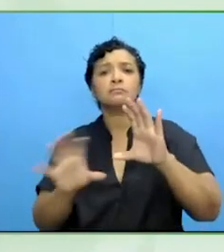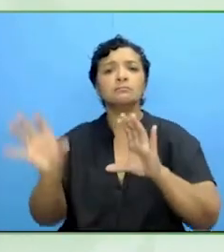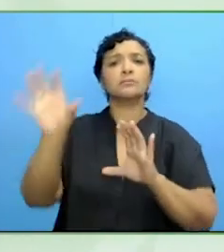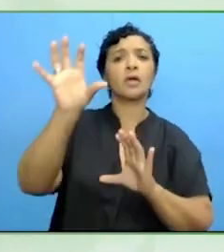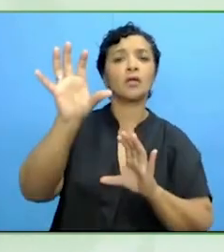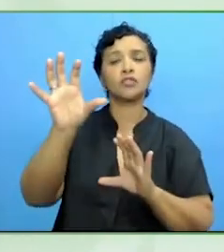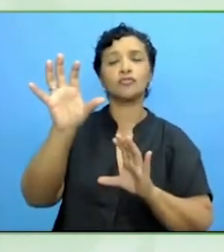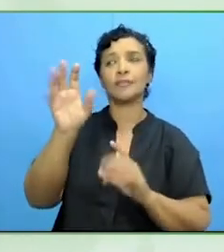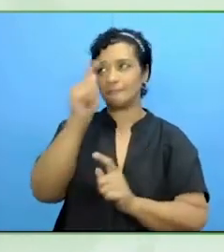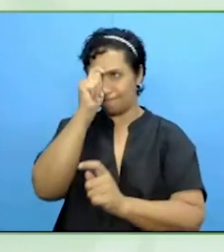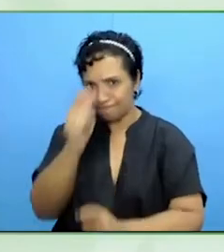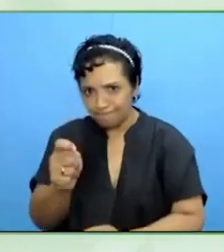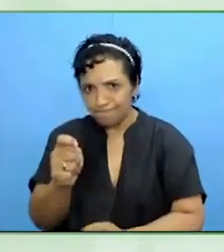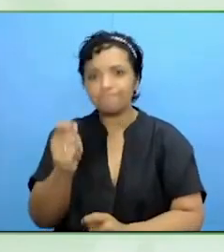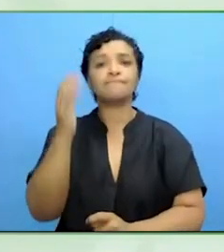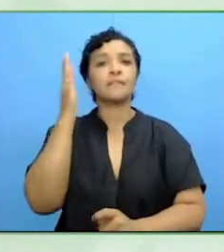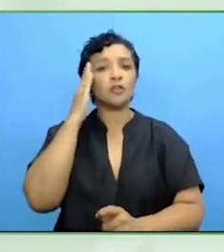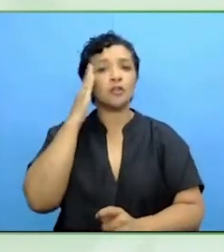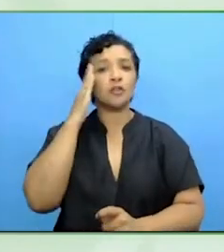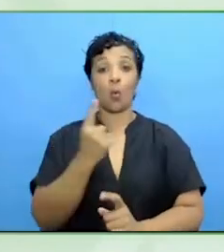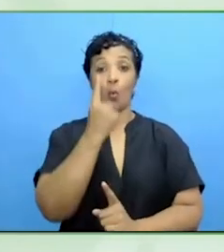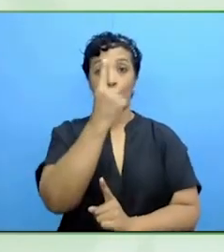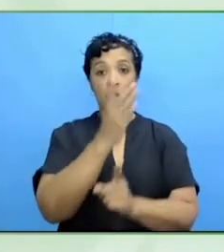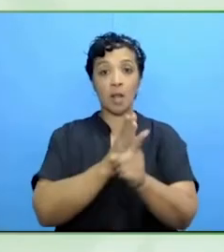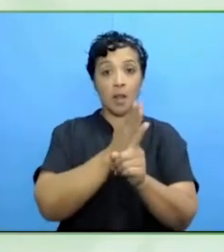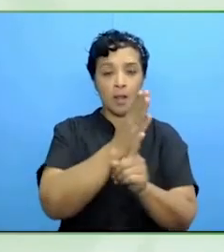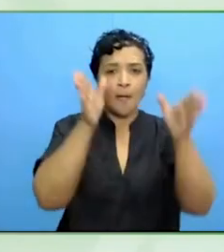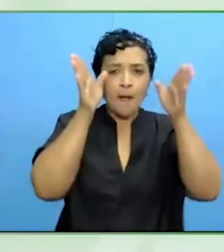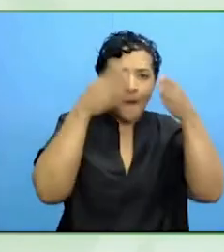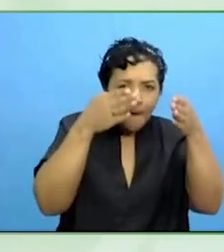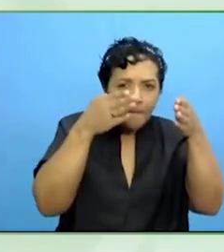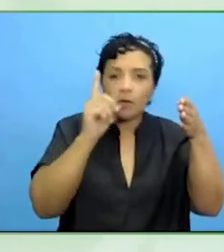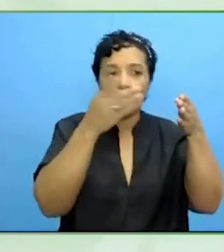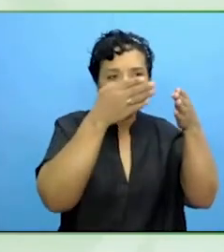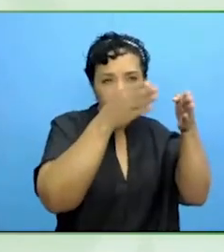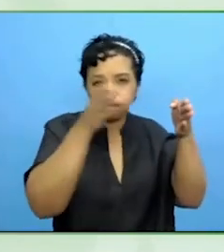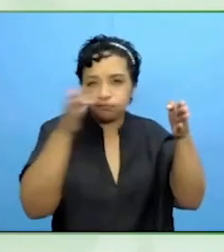at different elements in one go. More importantly, is it not having